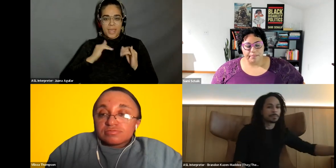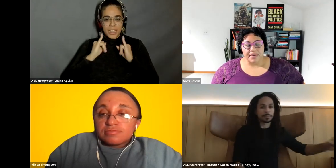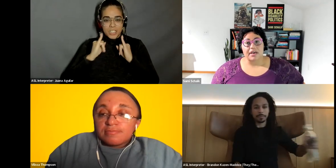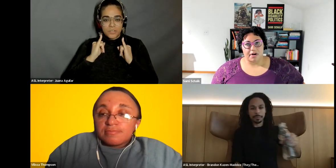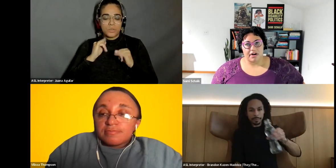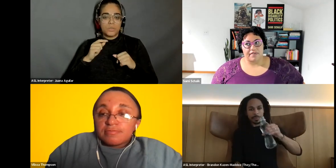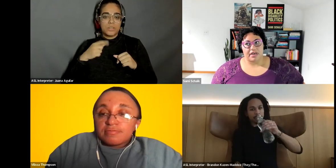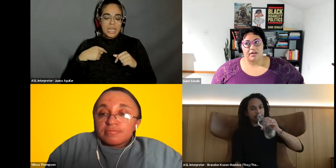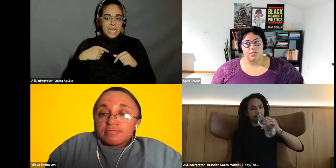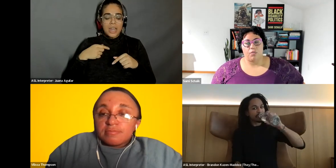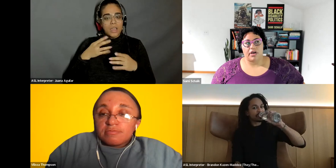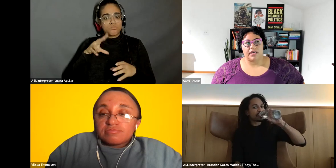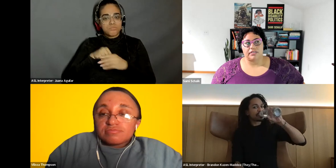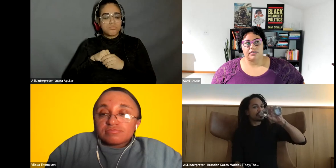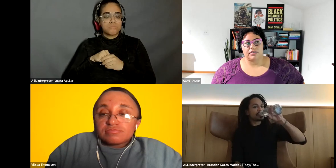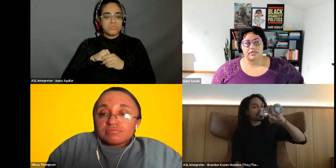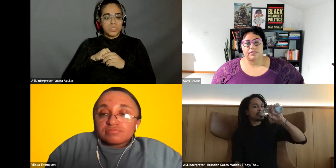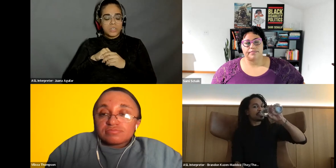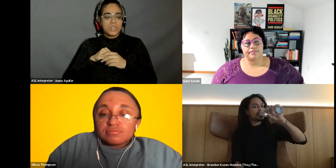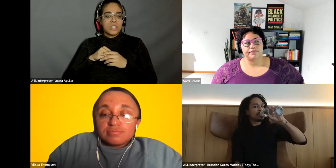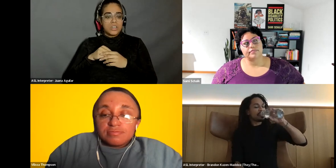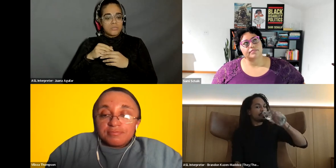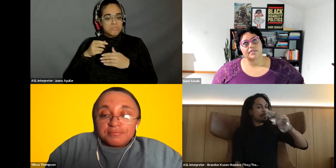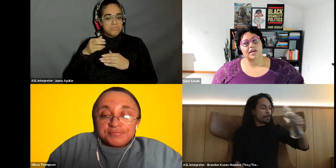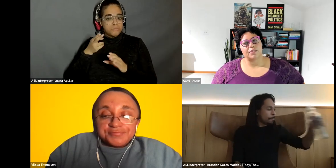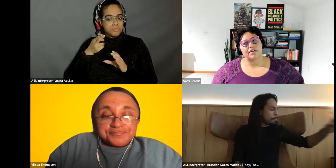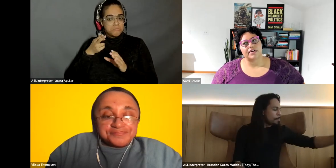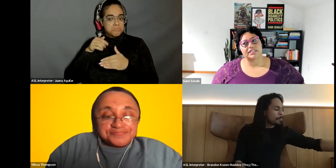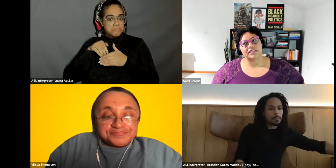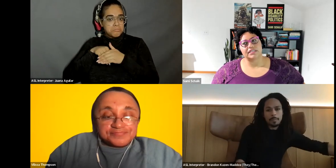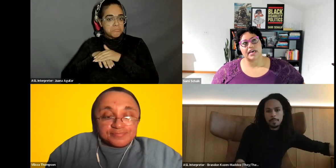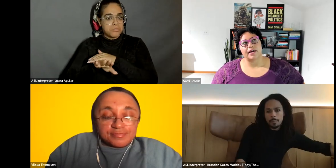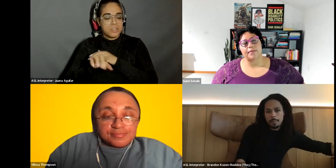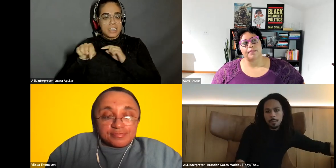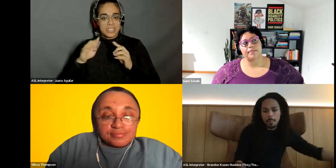Sami Schalk: big part of it was. Sami Schalk: How do I want to phrase this like